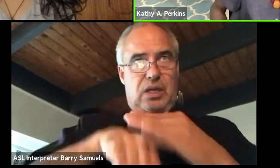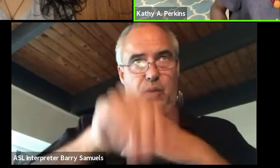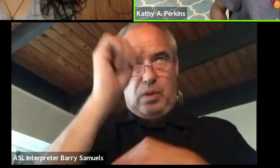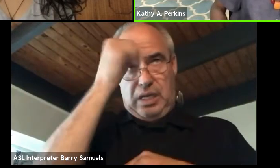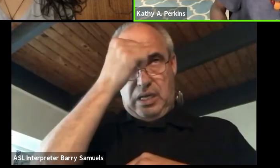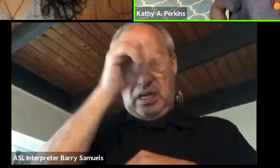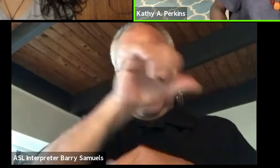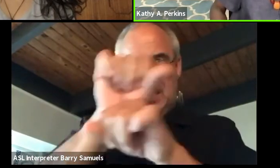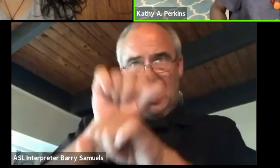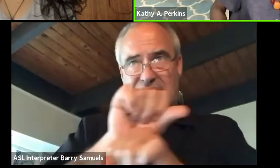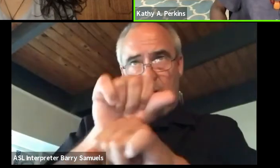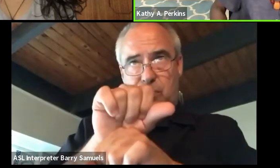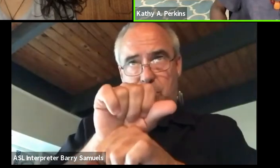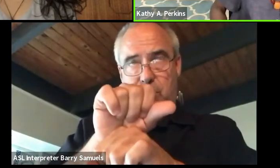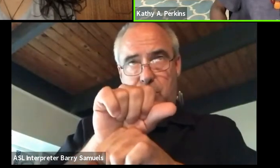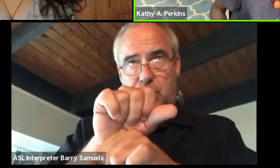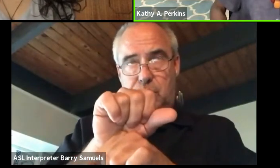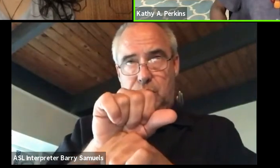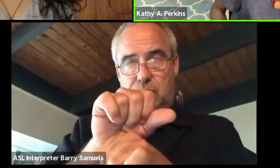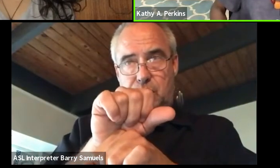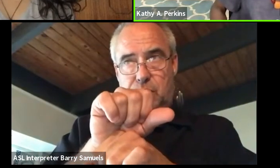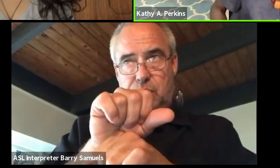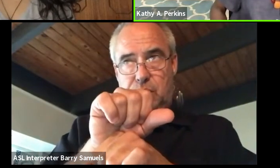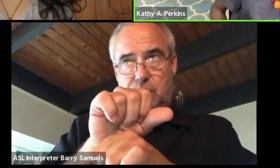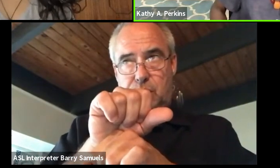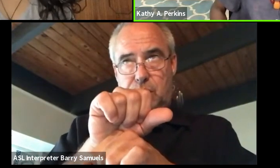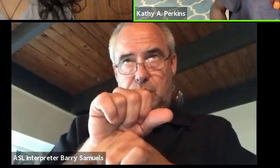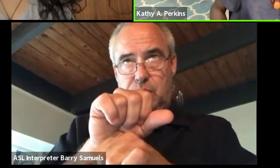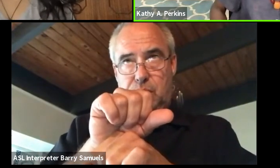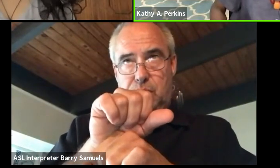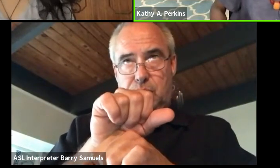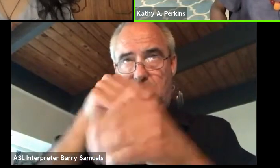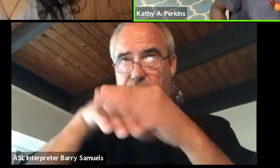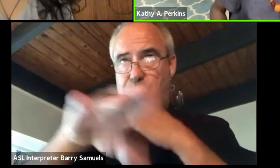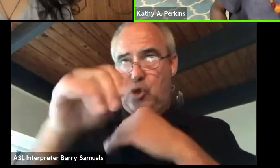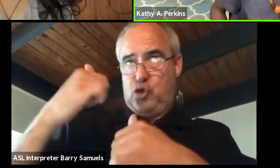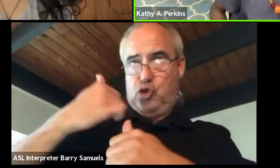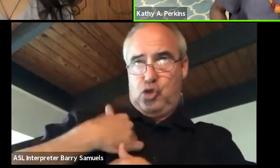or they came as soldiers almost 600, 700 years ago.